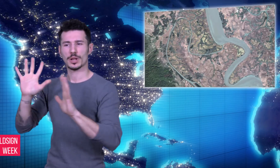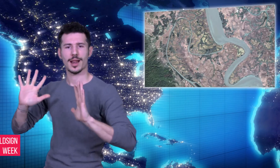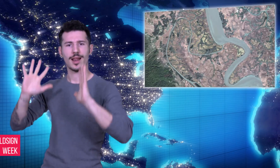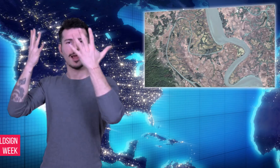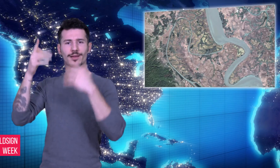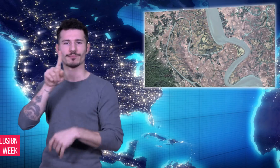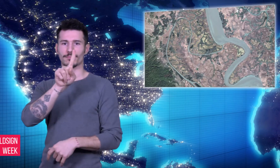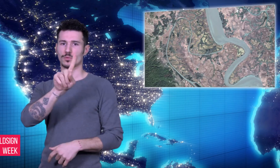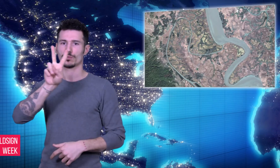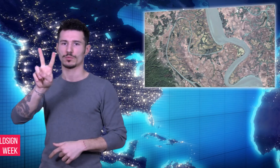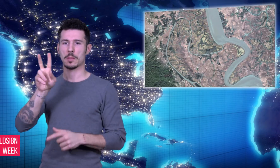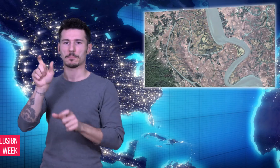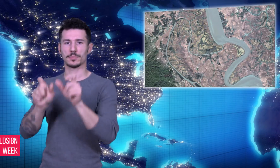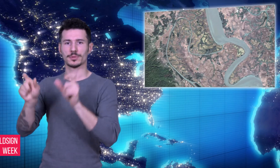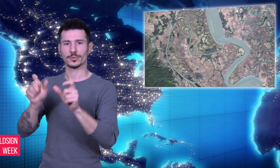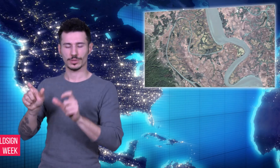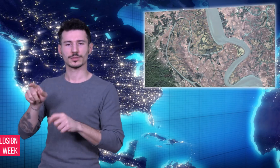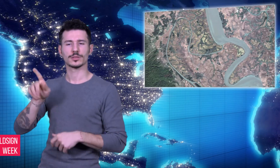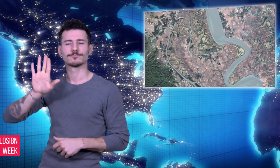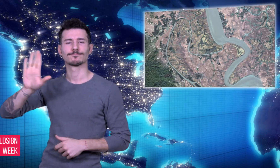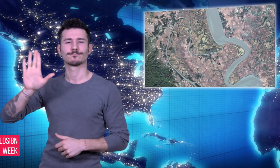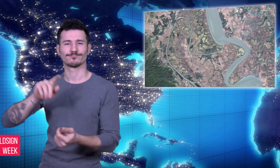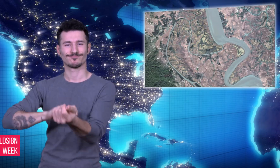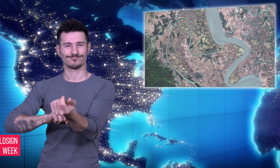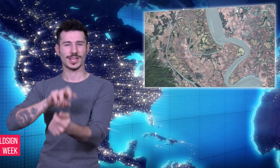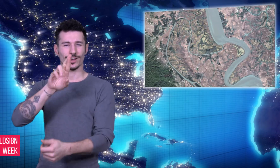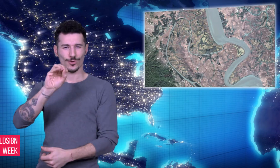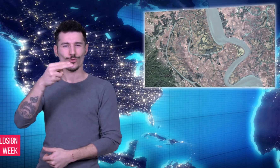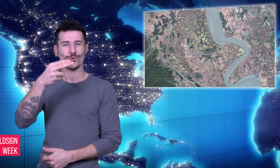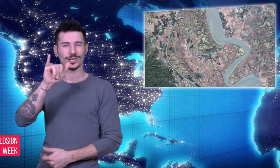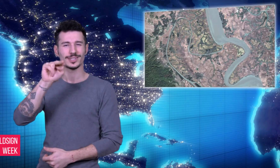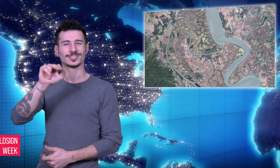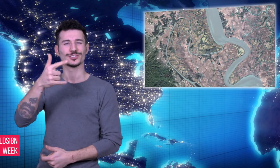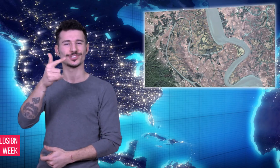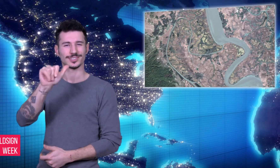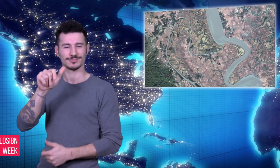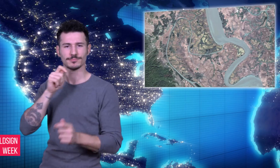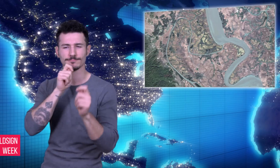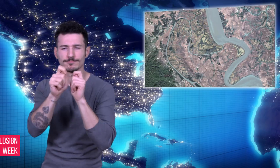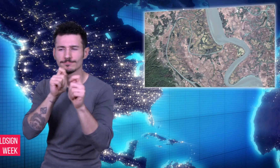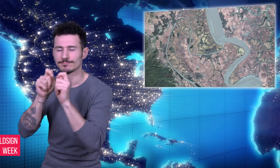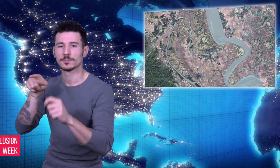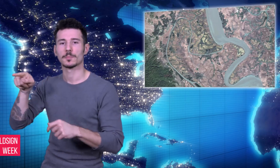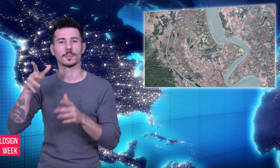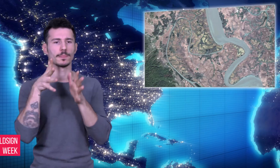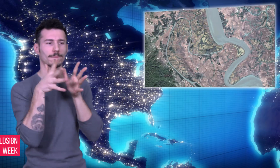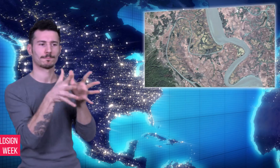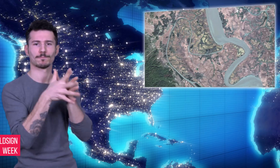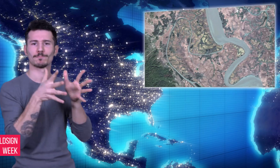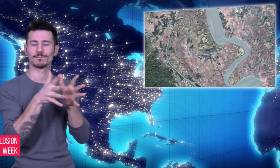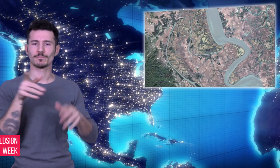troops and Buddhist villagers [killing] scores of ethnic Rohingya Muslims”. A